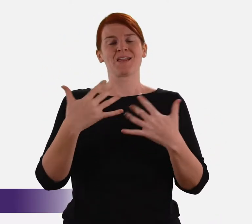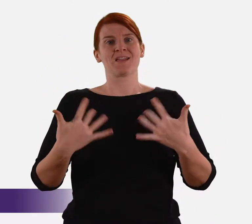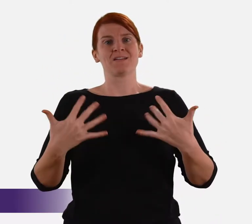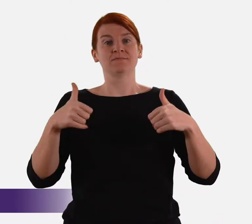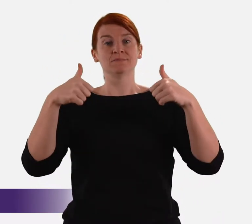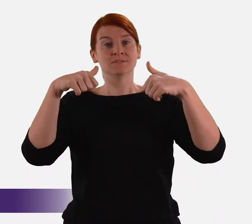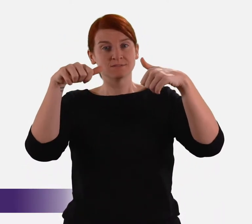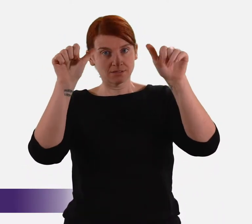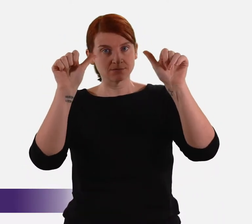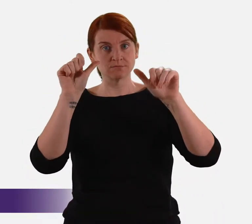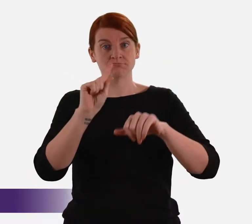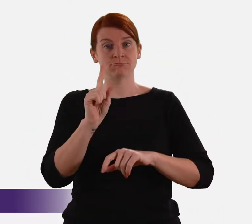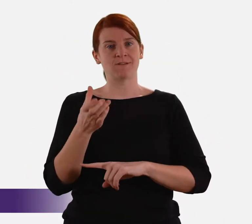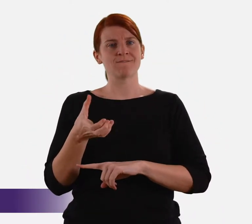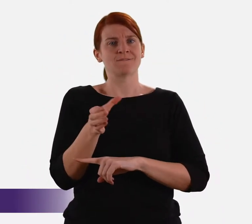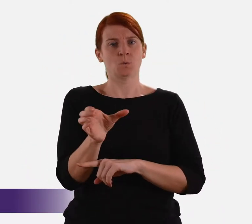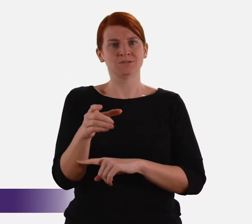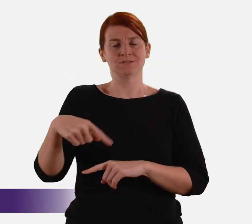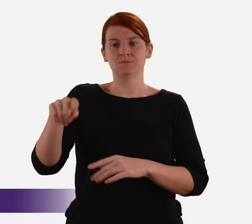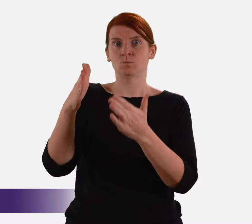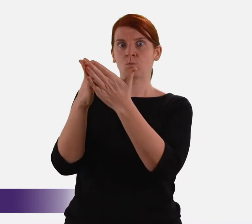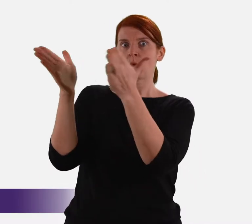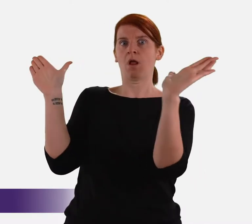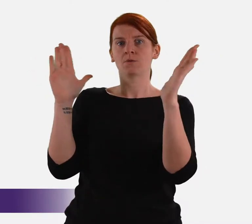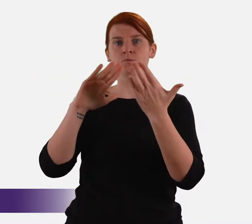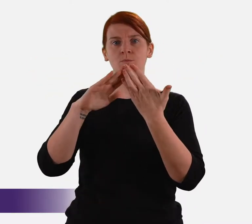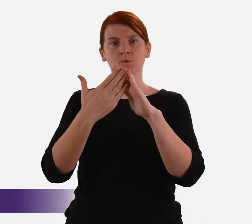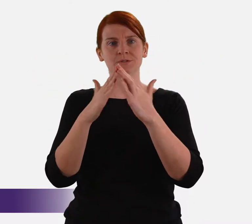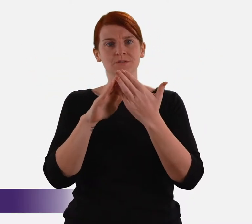Its principal success was in forcing the wider community